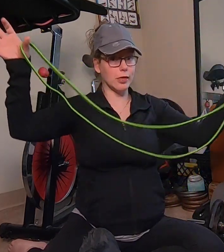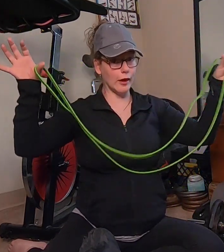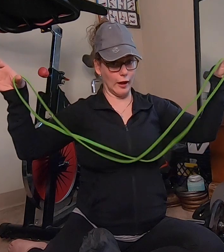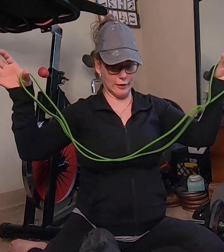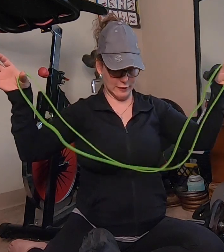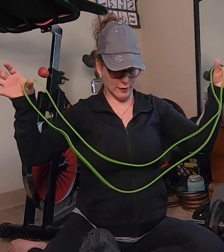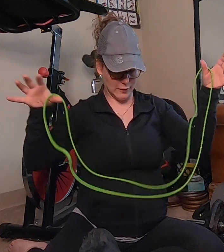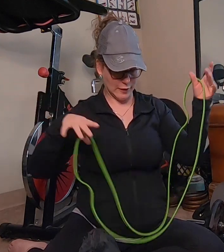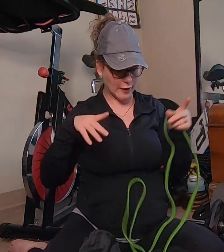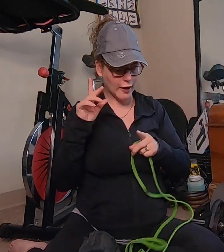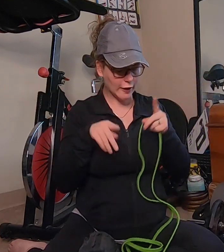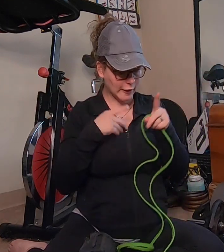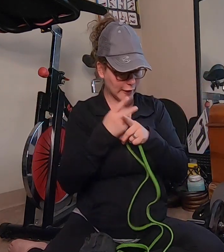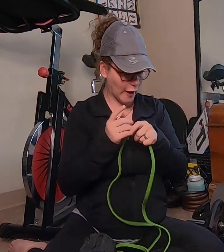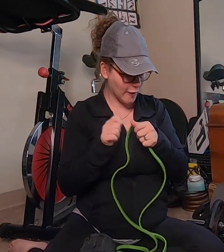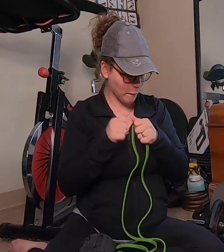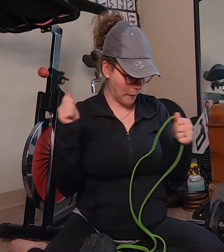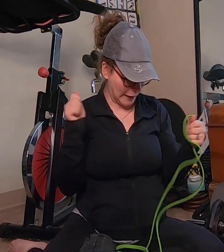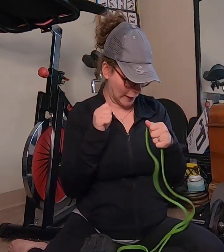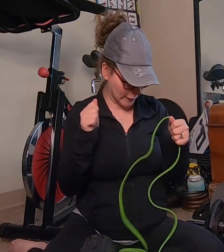this kind of band